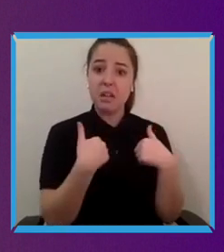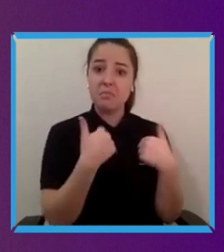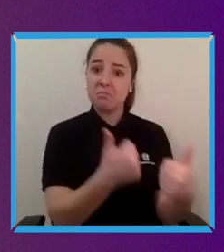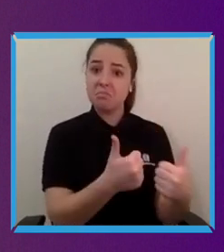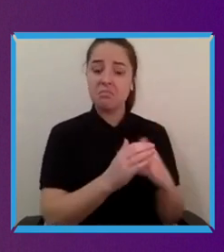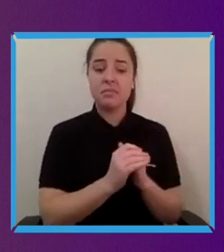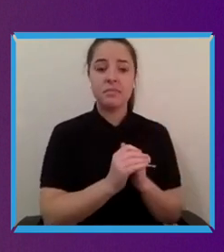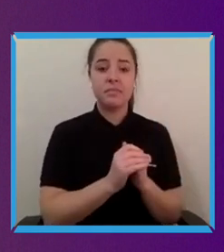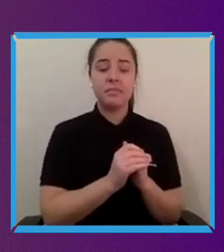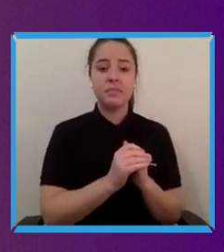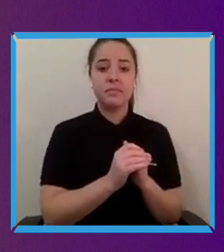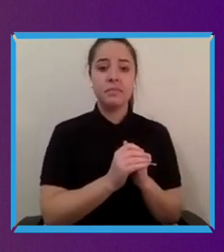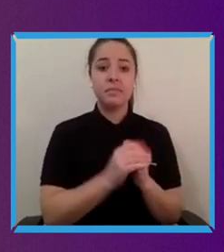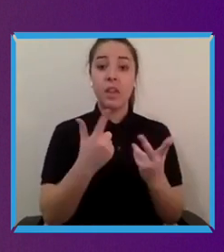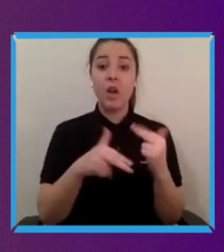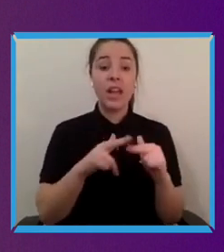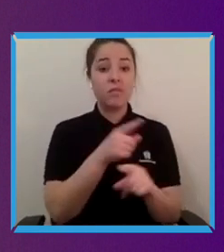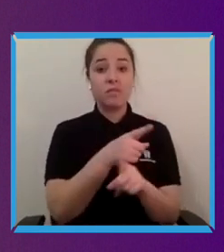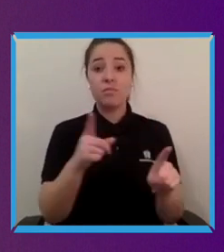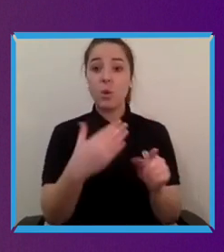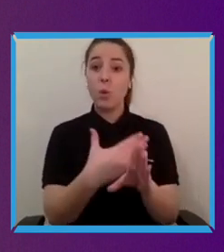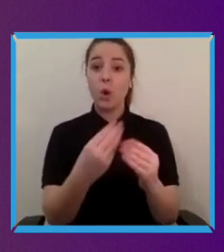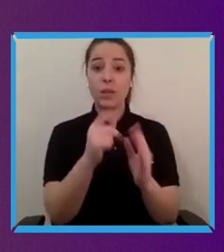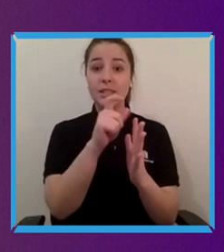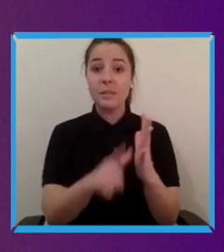the disability community and and designing for disability can can